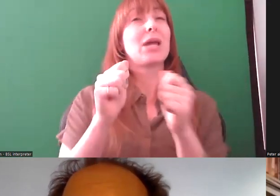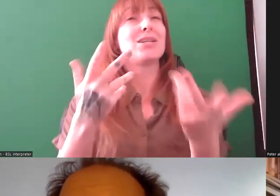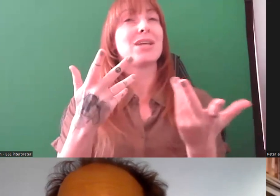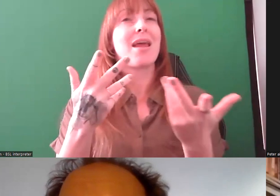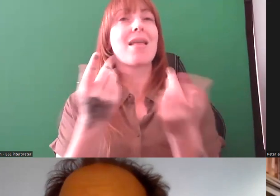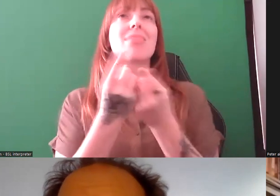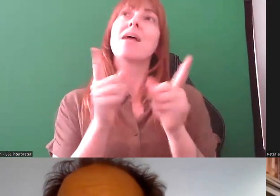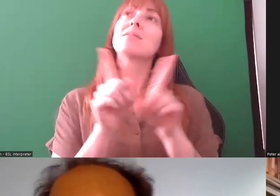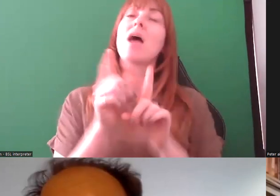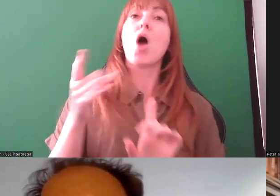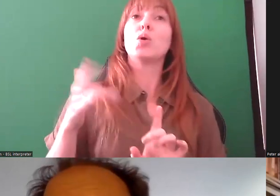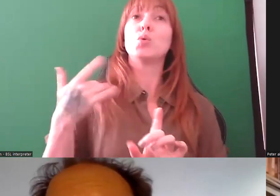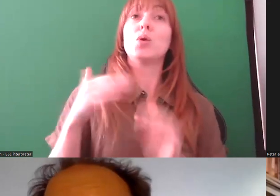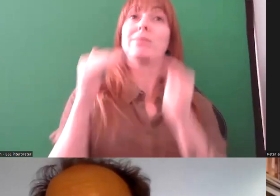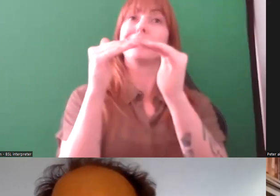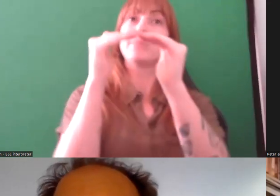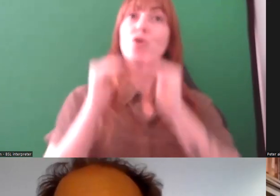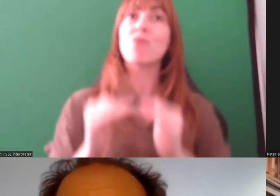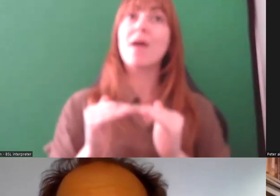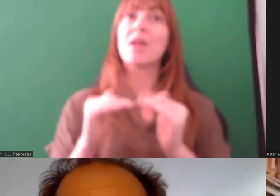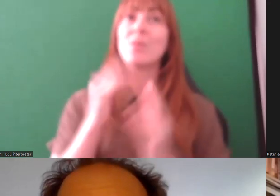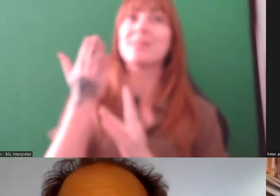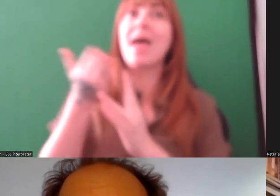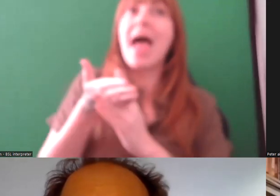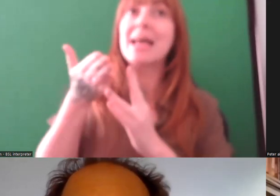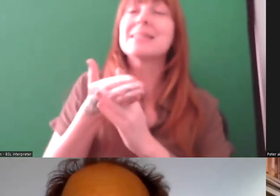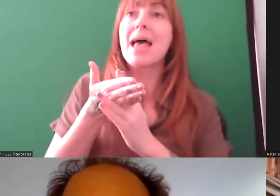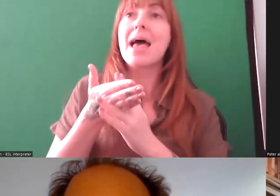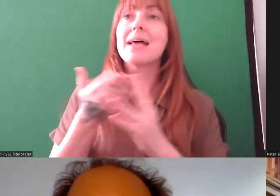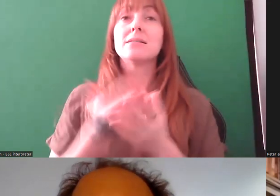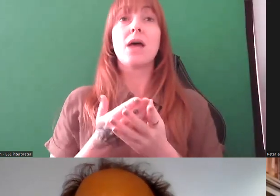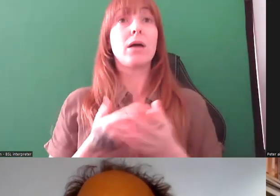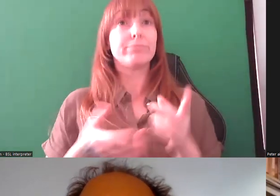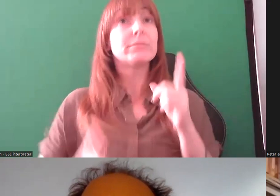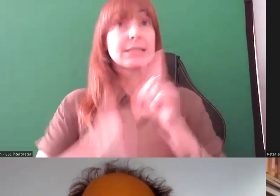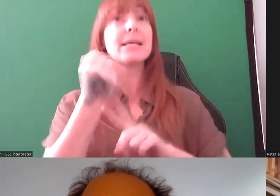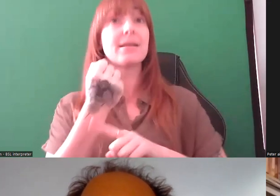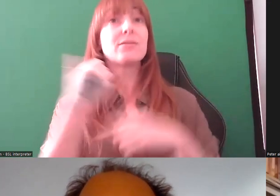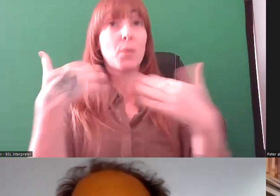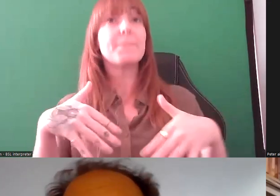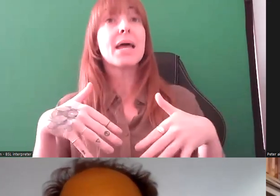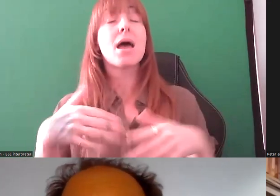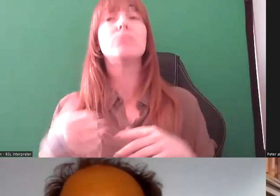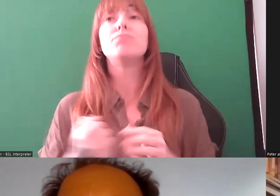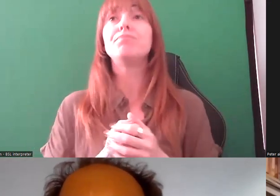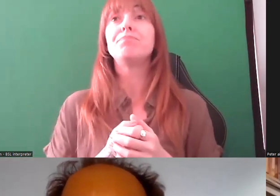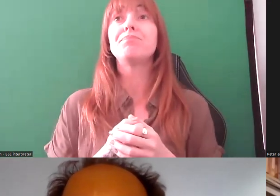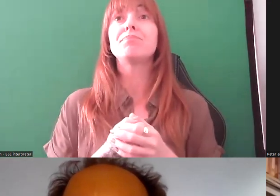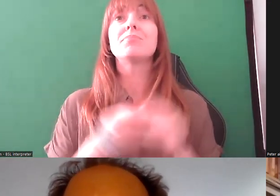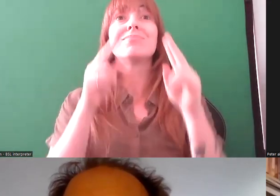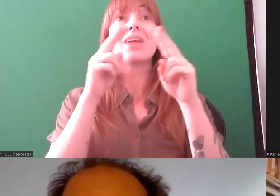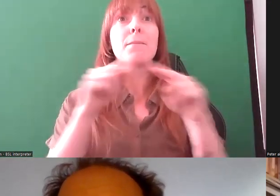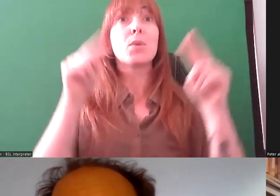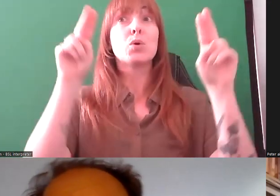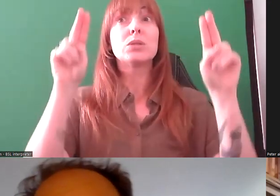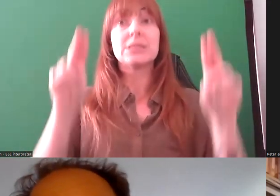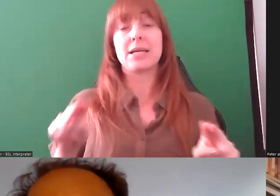something we've successfully managed to do. The museum is closed in January because that